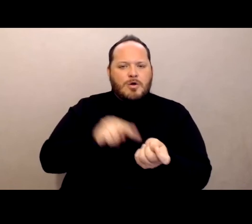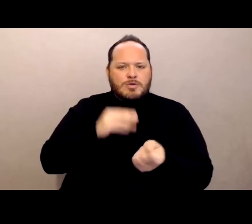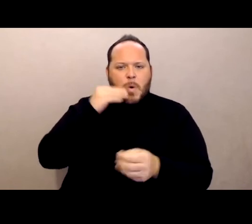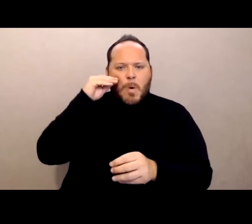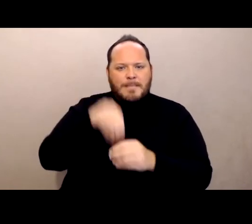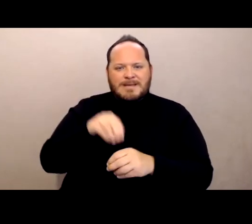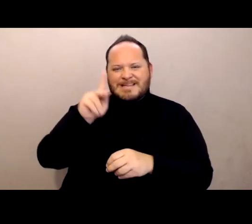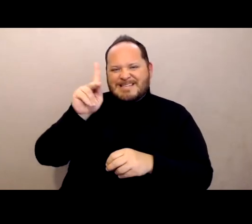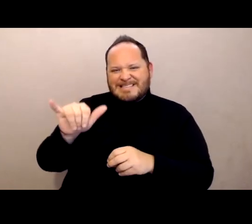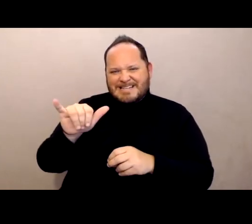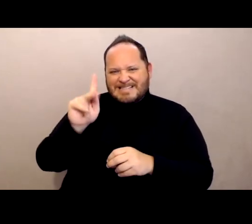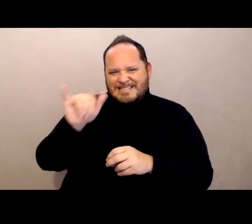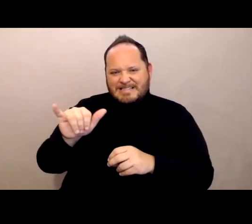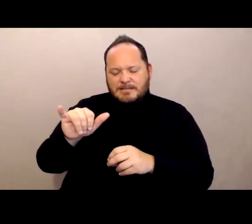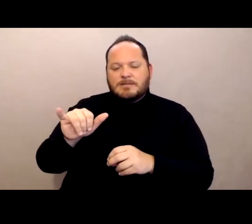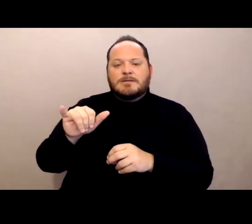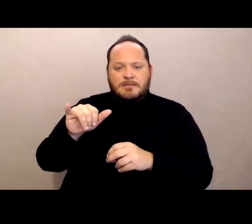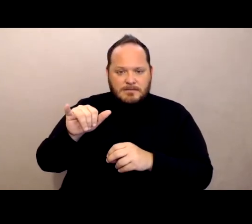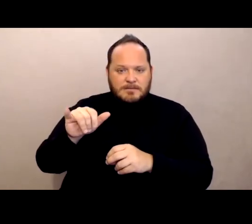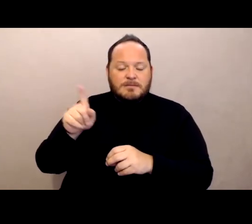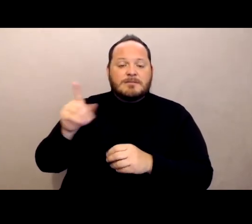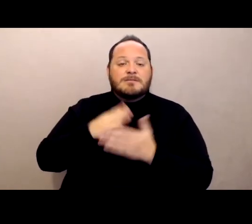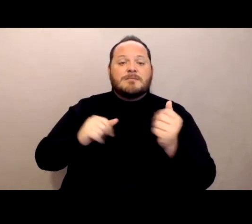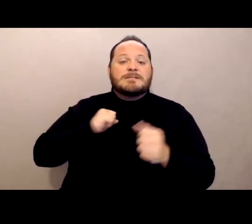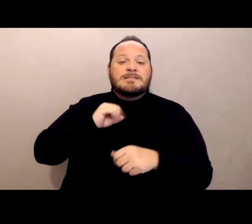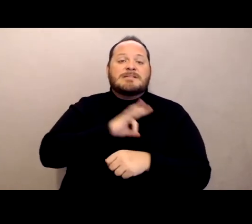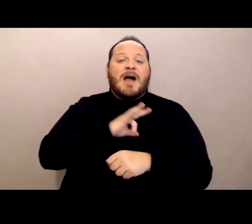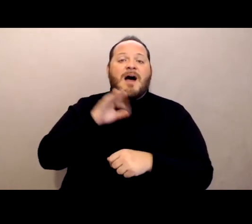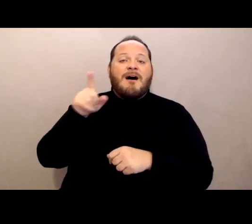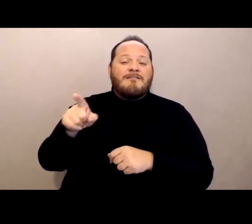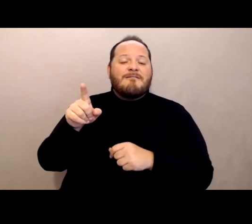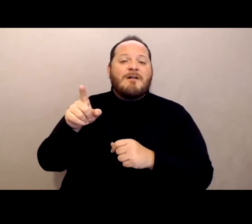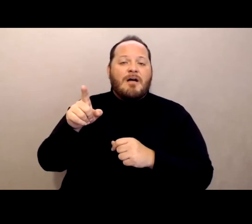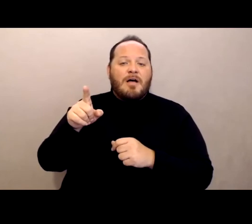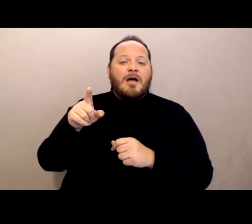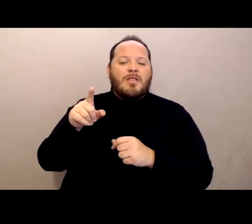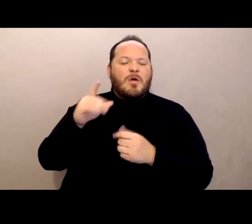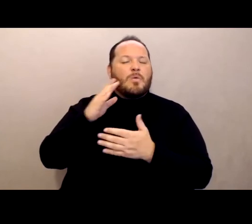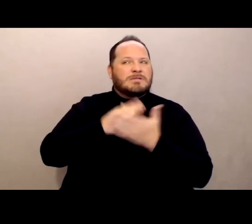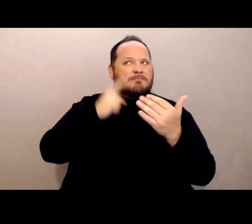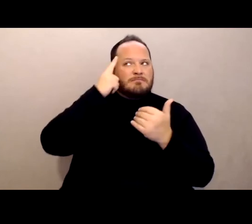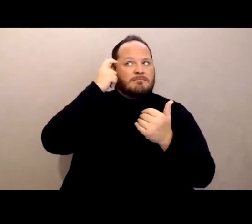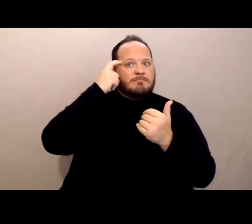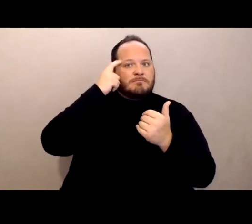who were thought to have brought a variant into the facility, and three of the residents